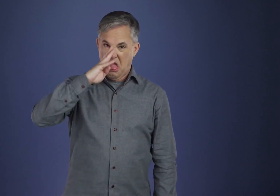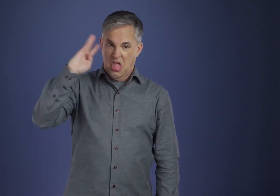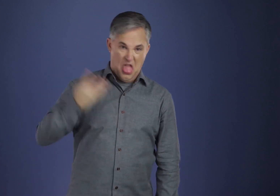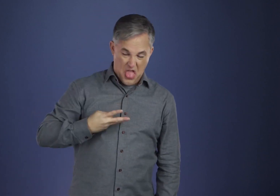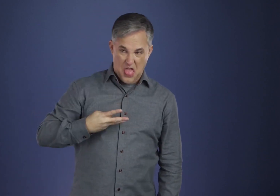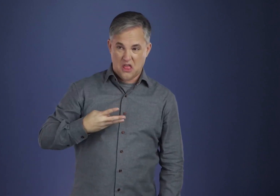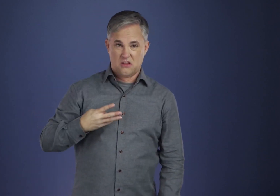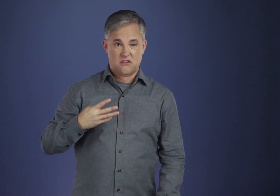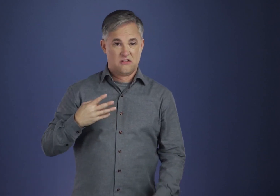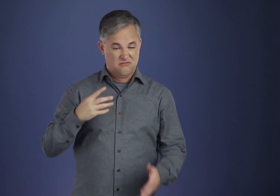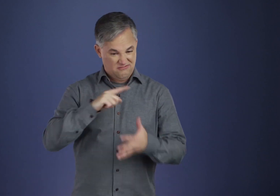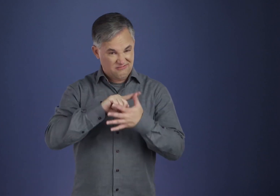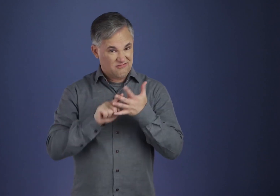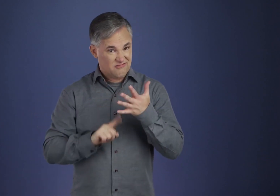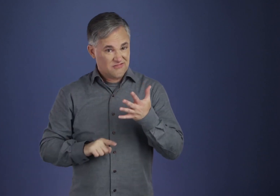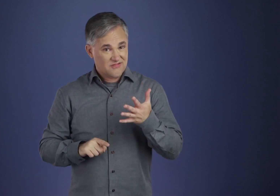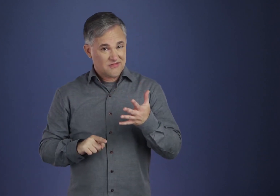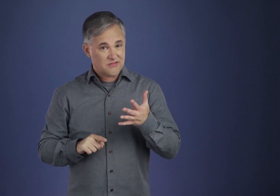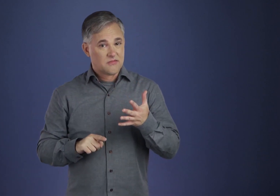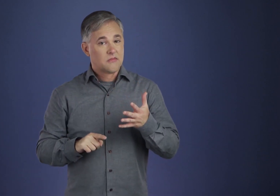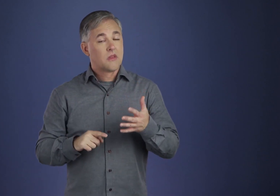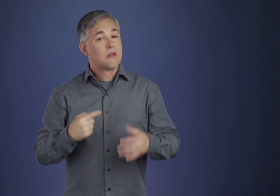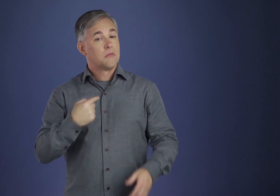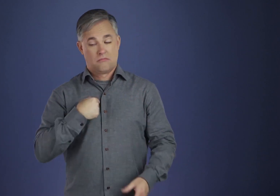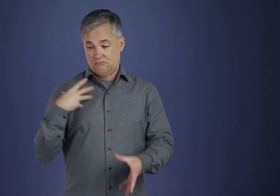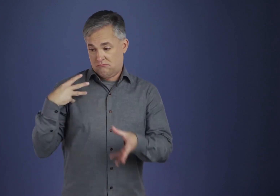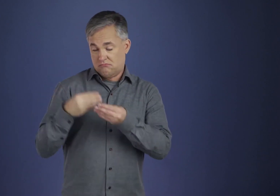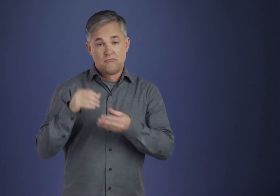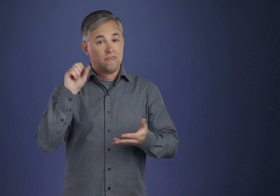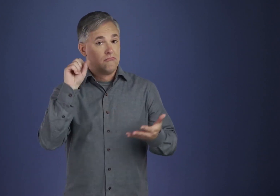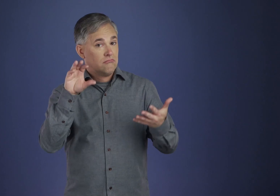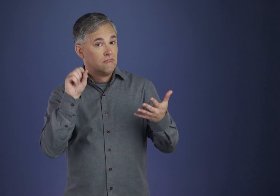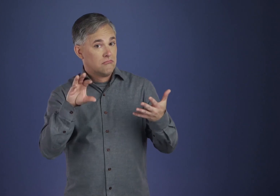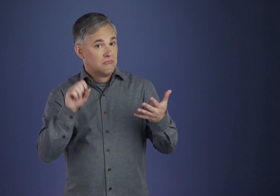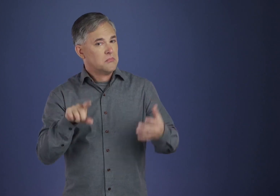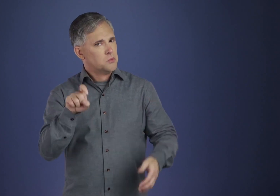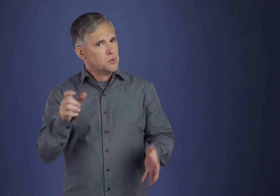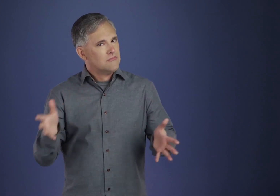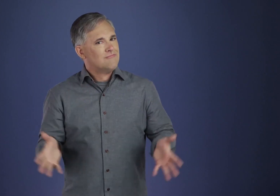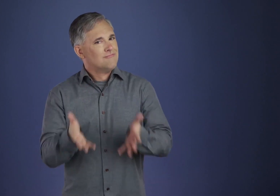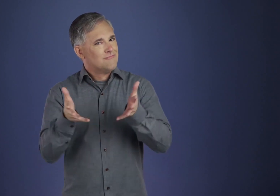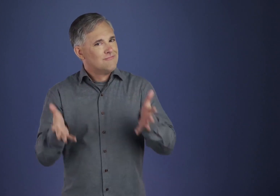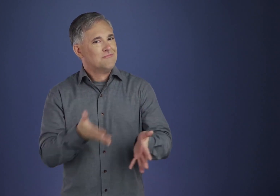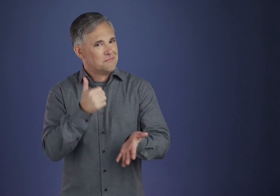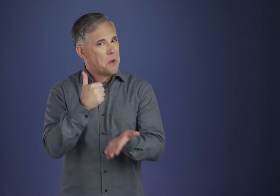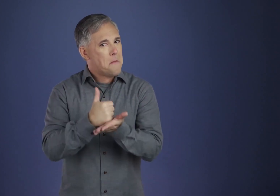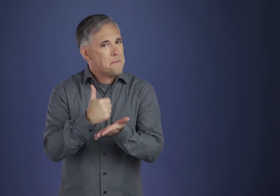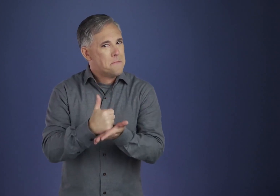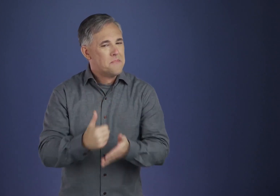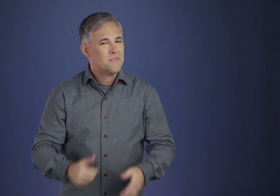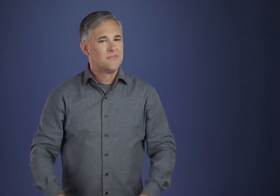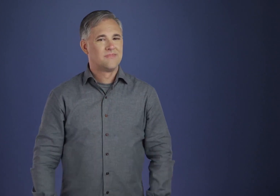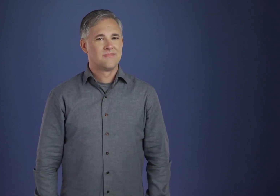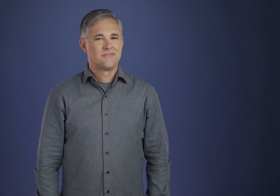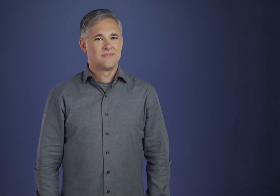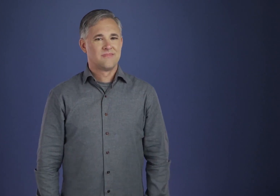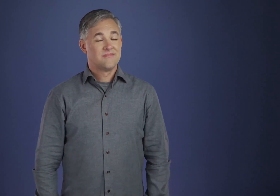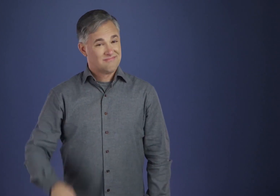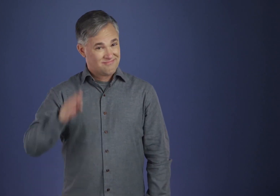for those who recoil from prayer because they don't believe in it, or because they feel themselves cut off from God's help and direction.